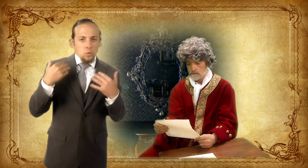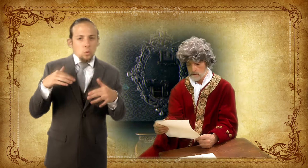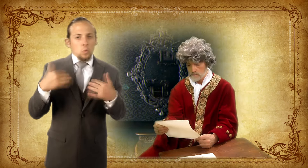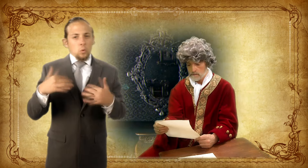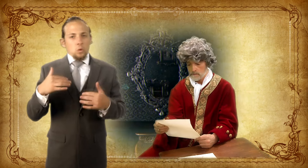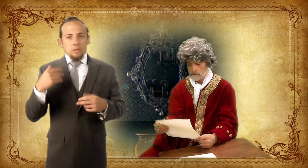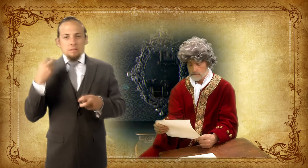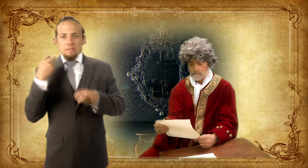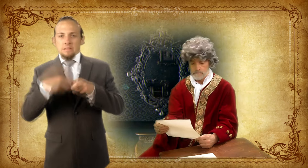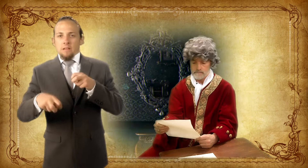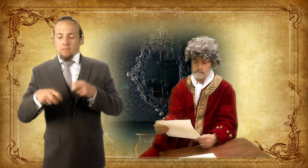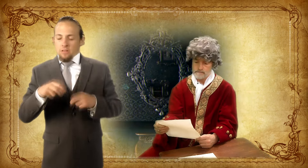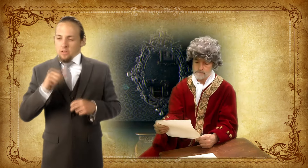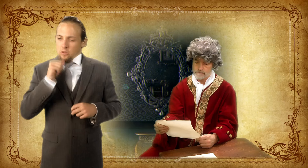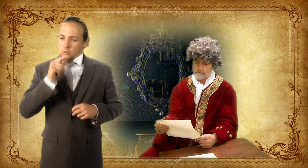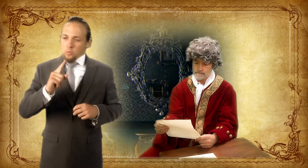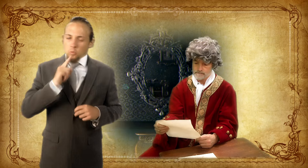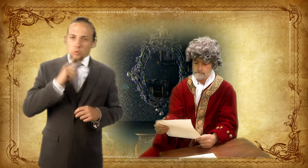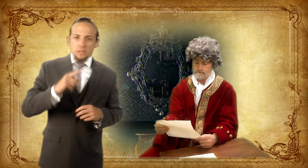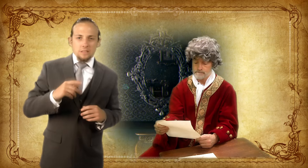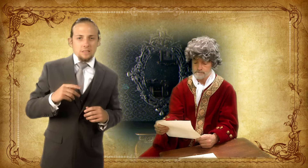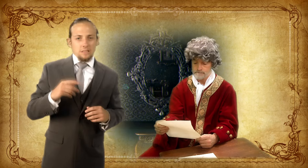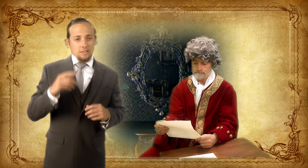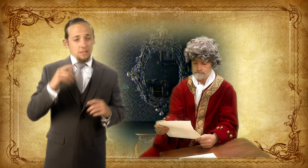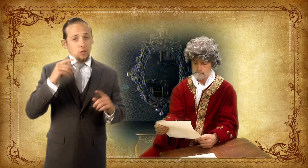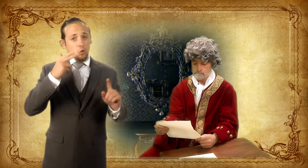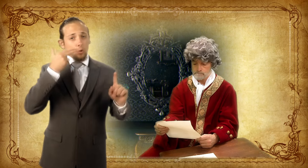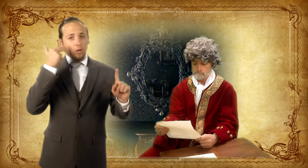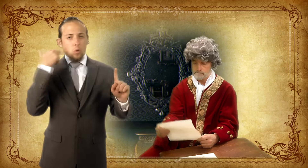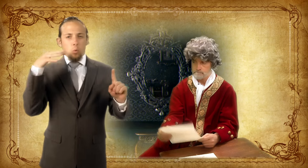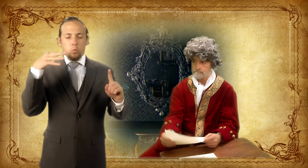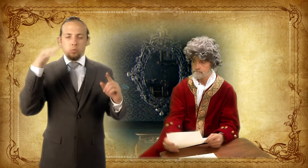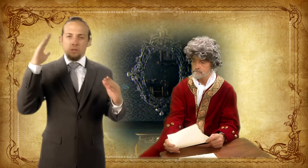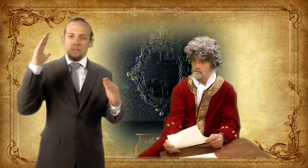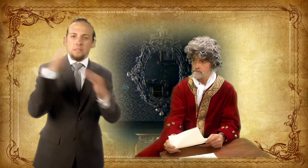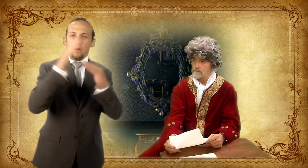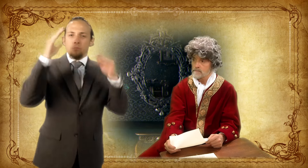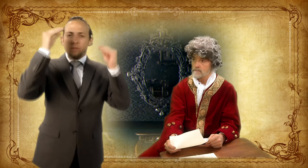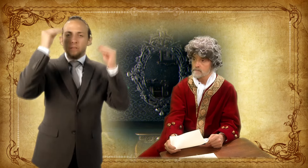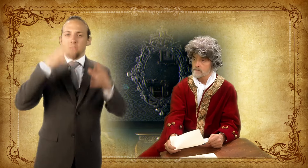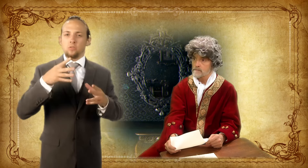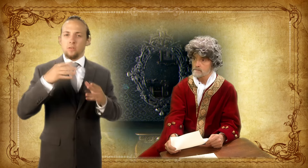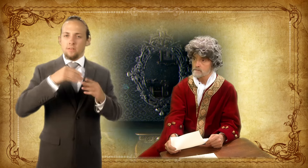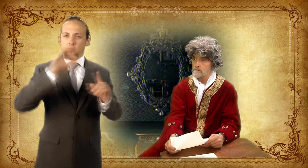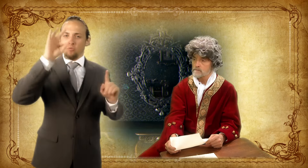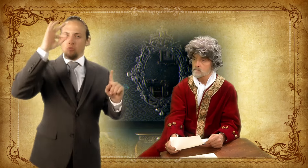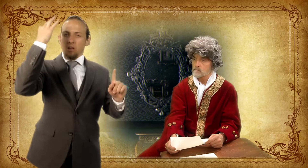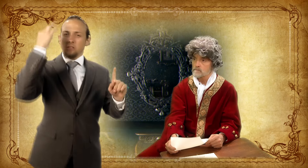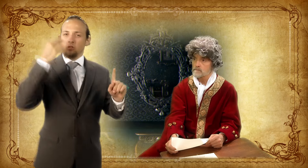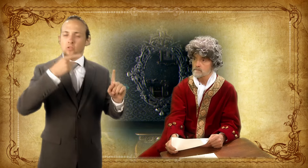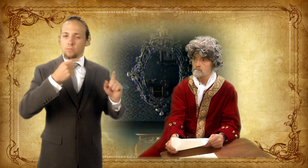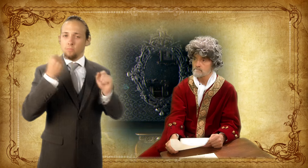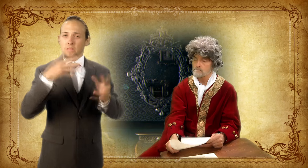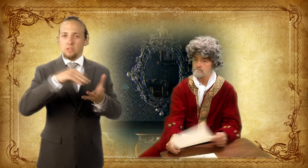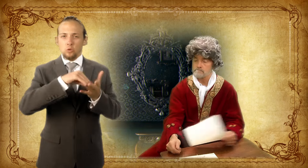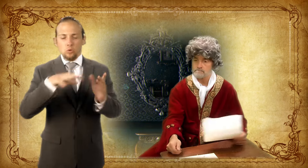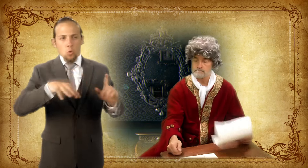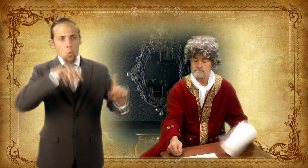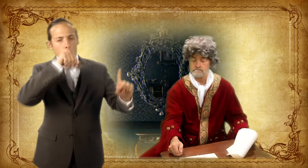realizing it would be a difficult decision to make. Laurent Clerc was one of his best and most valued teachers.